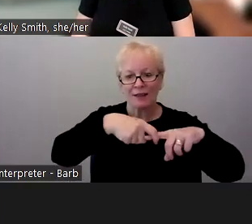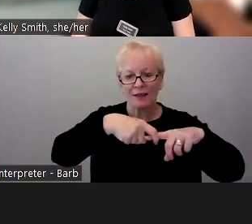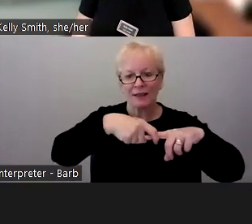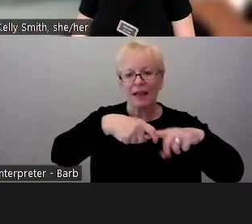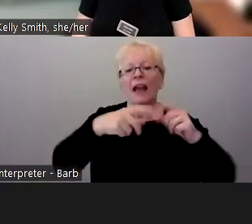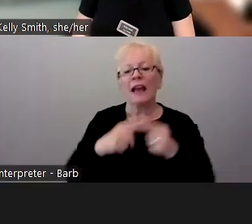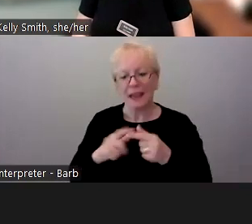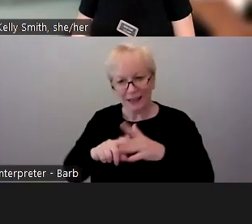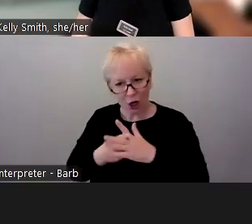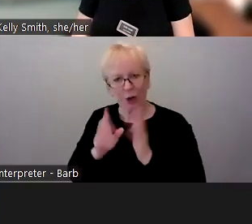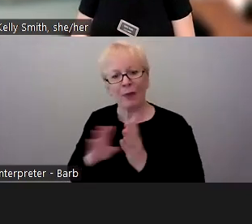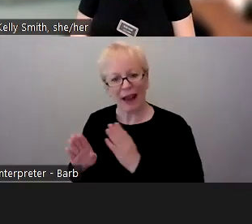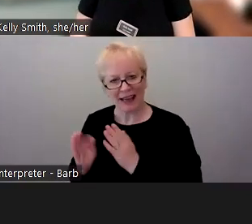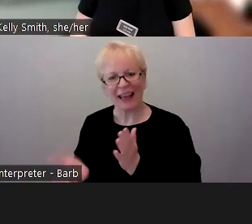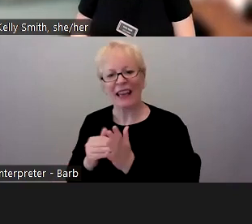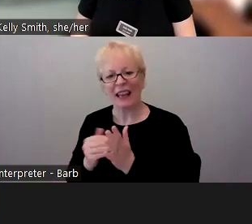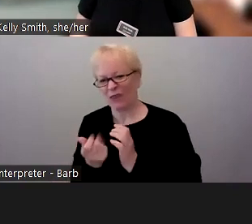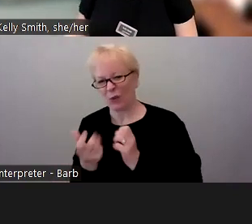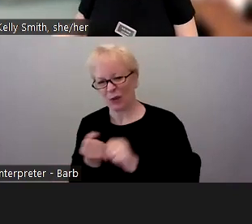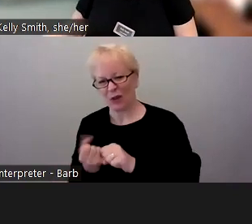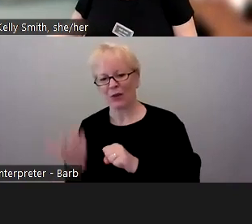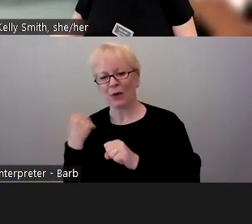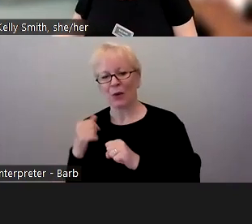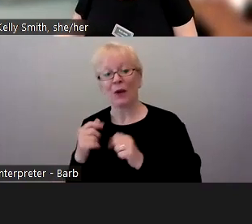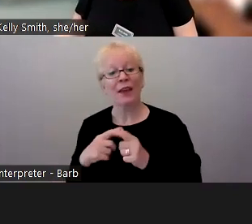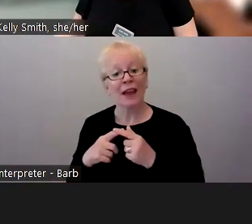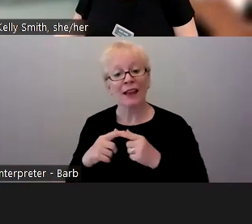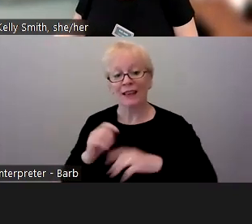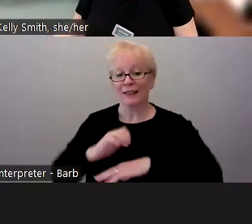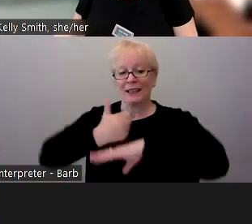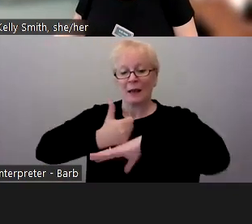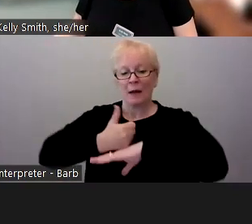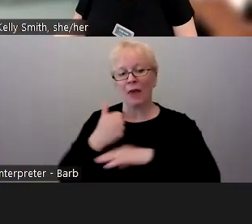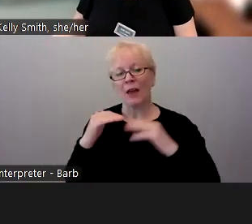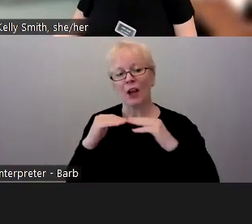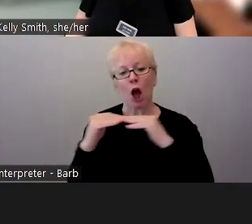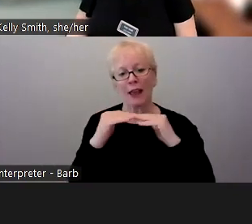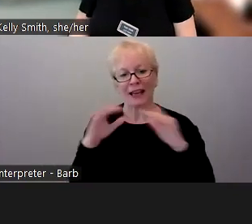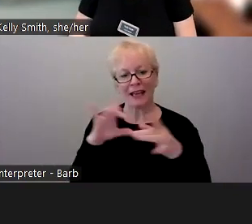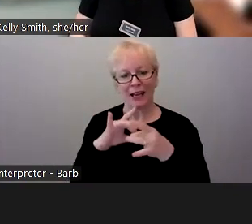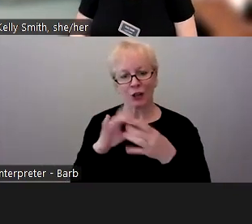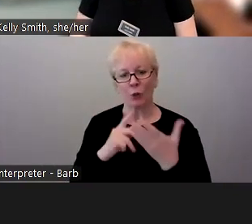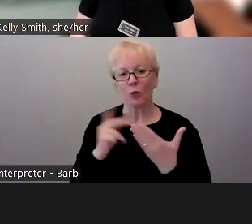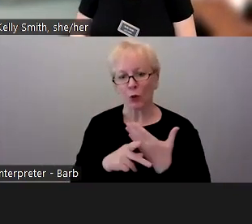And the Colleague Connector Program was born as kind of a tweaked version of what our members created.